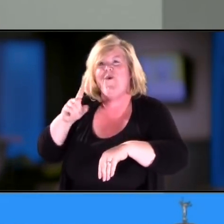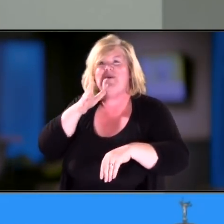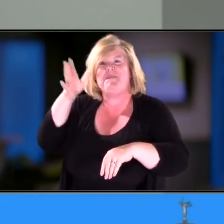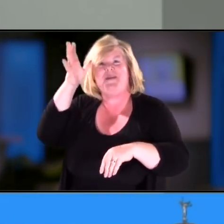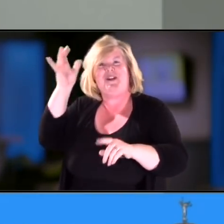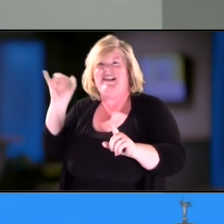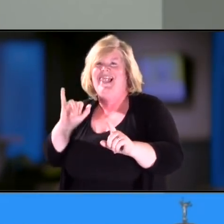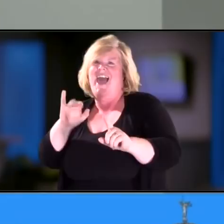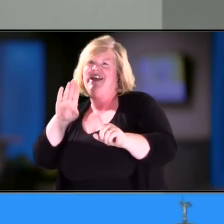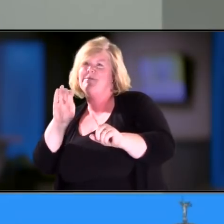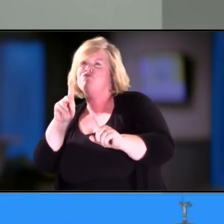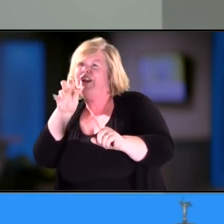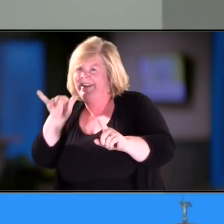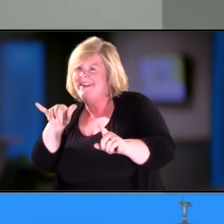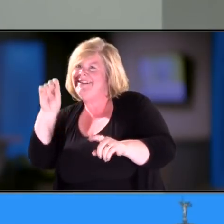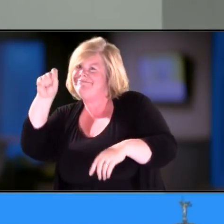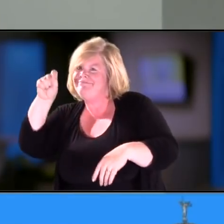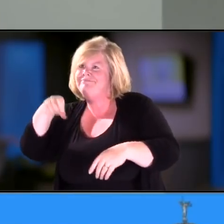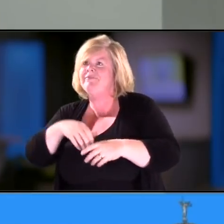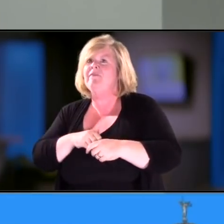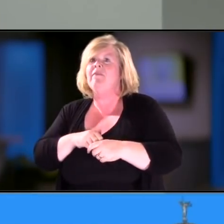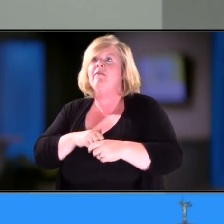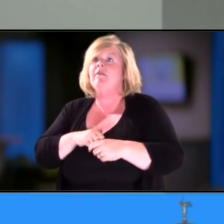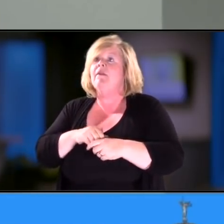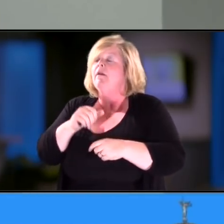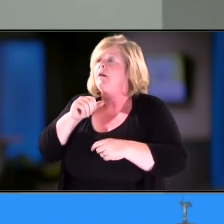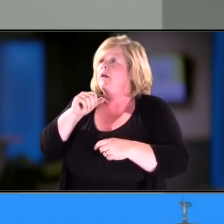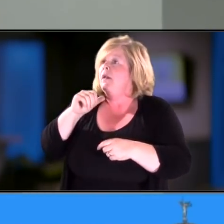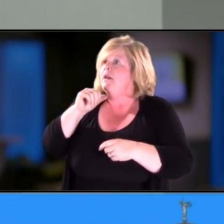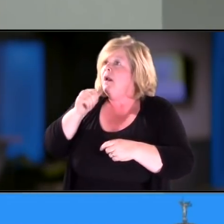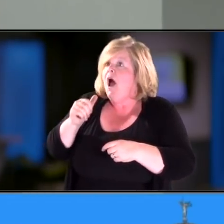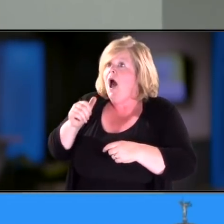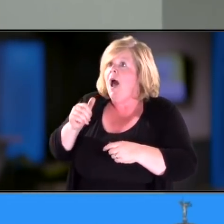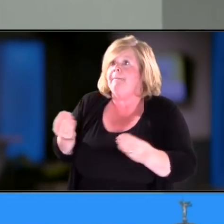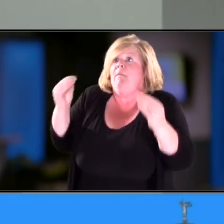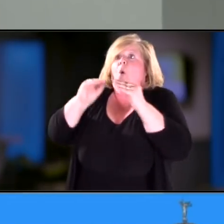So, I don't think there's more families out there.